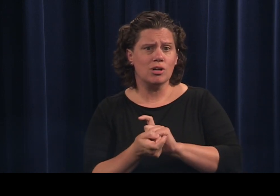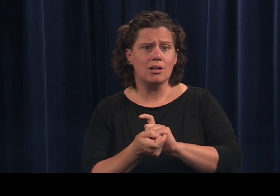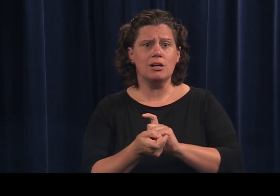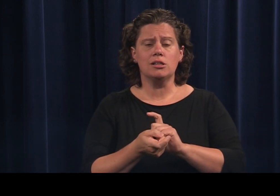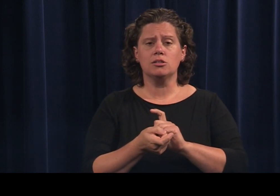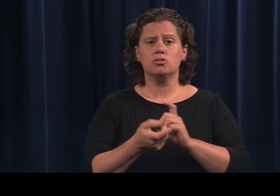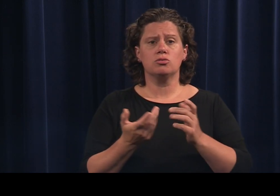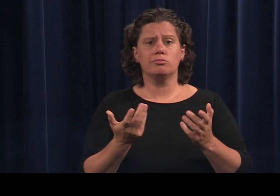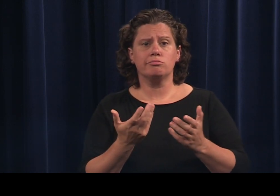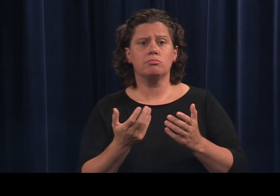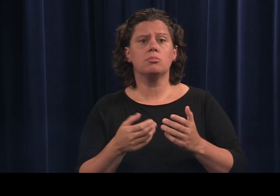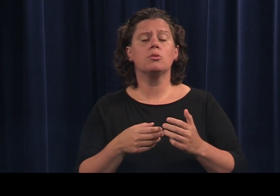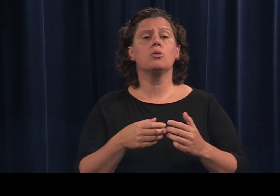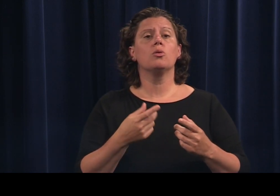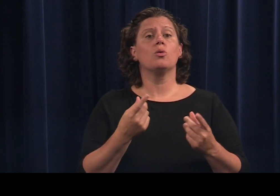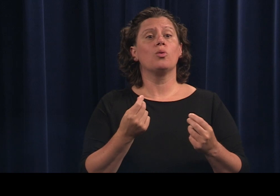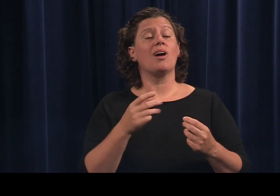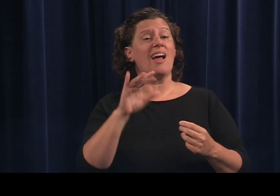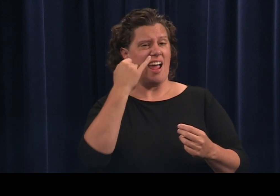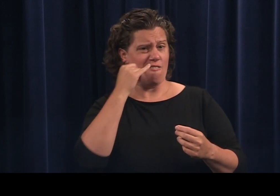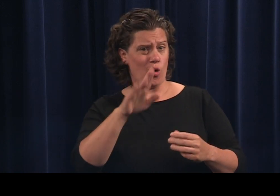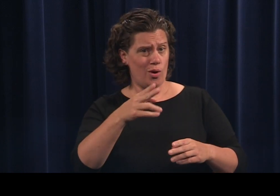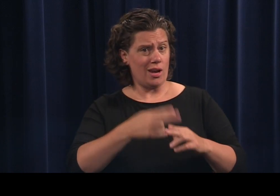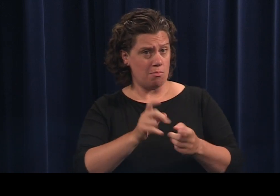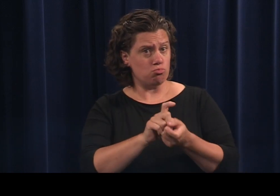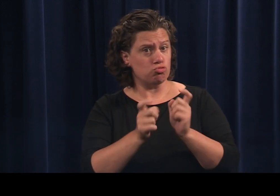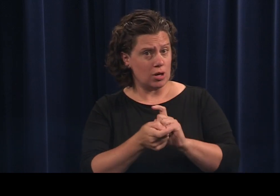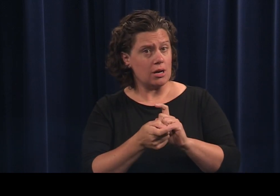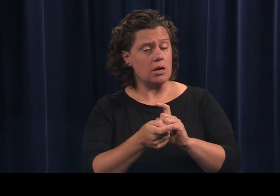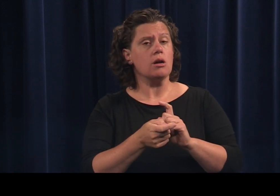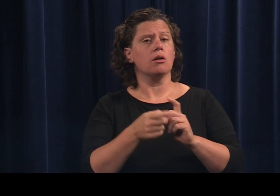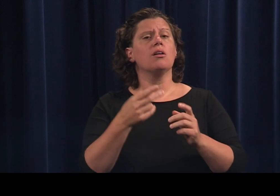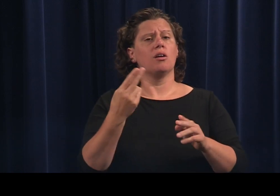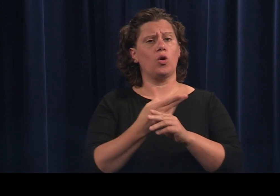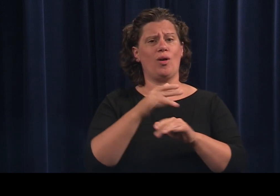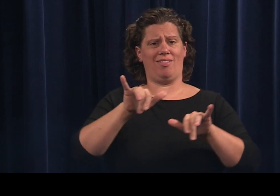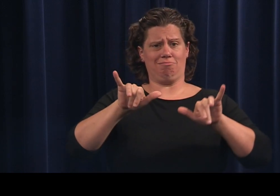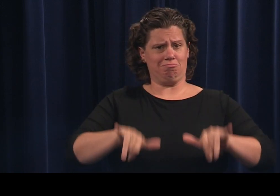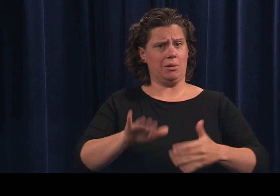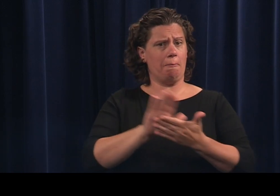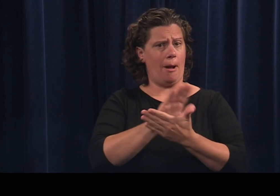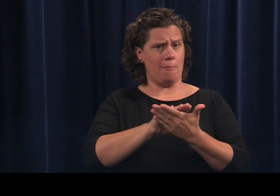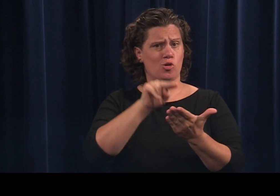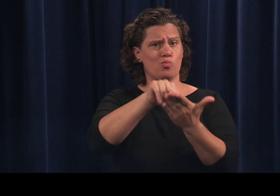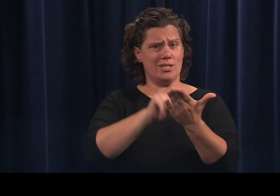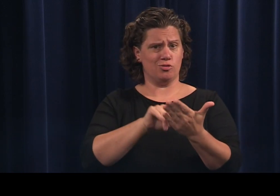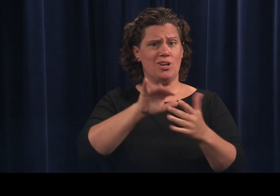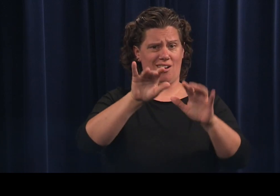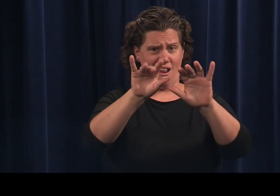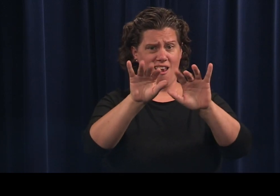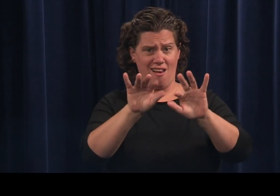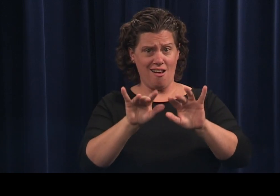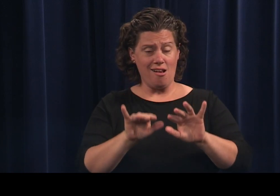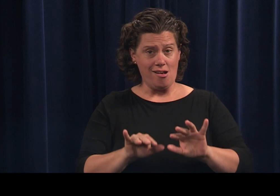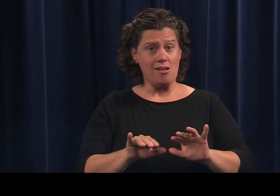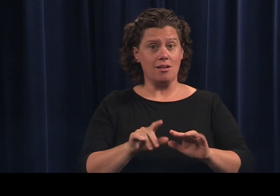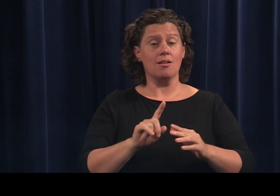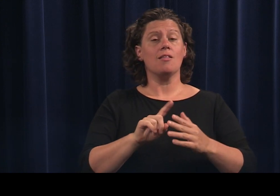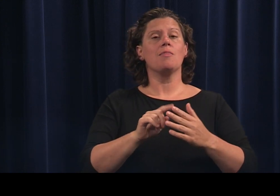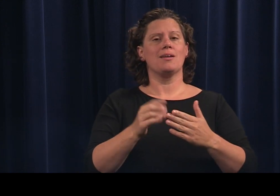If your name has changed use the paper registration form and